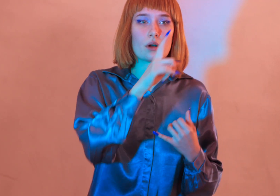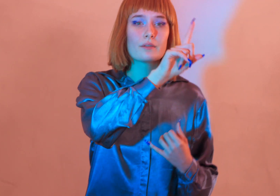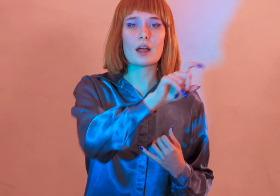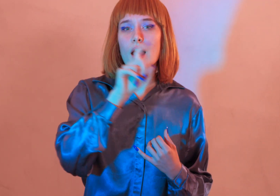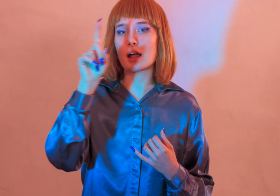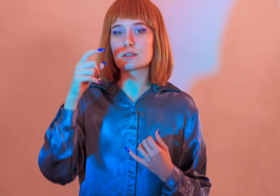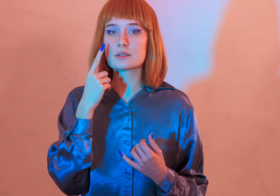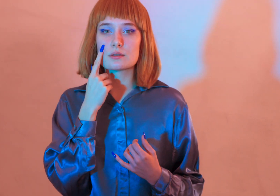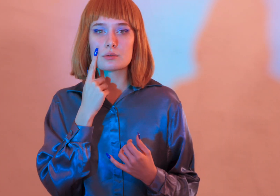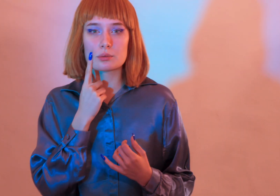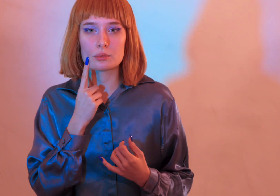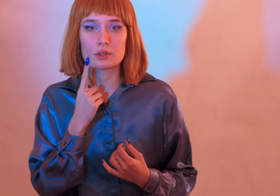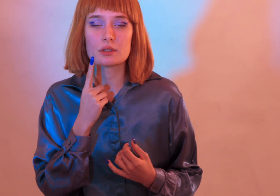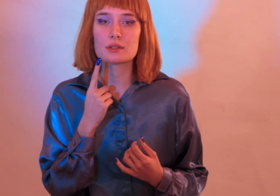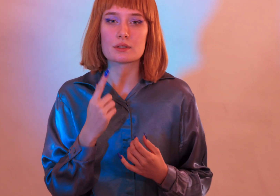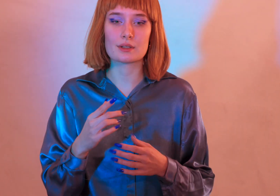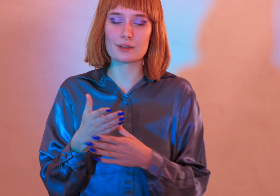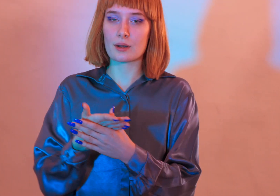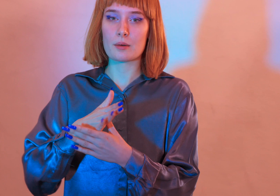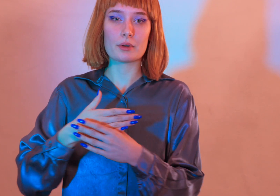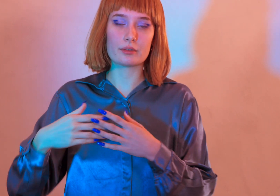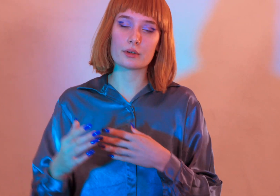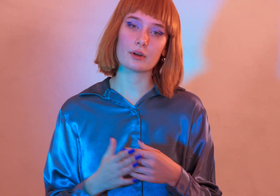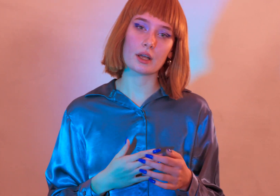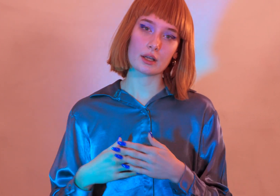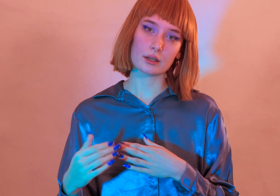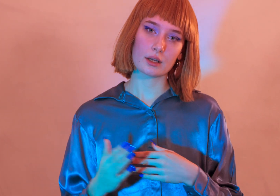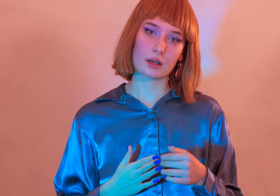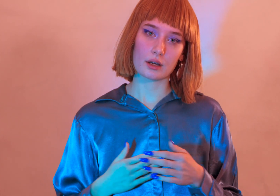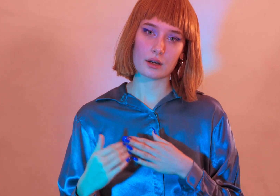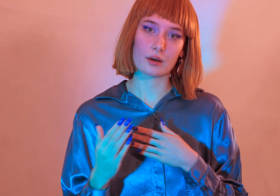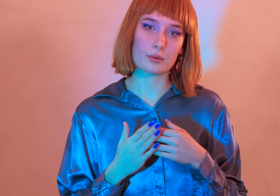now i’m out here taking every witness it’s a buffer anyhow